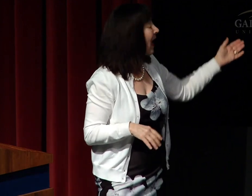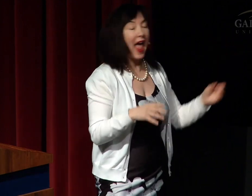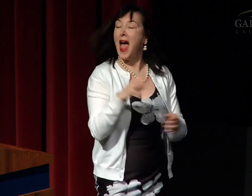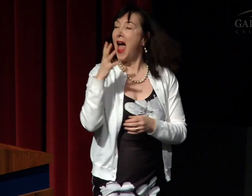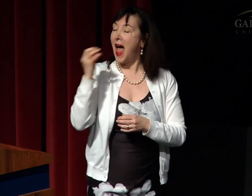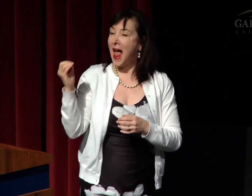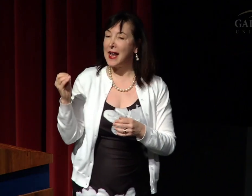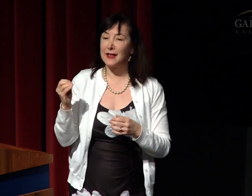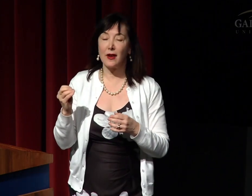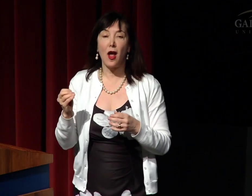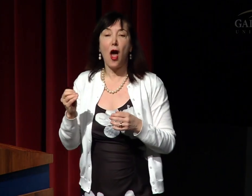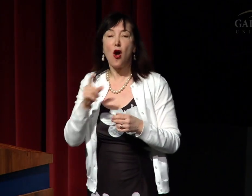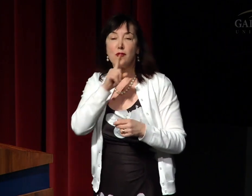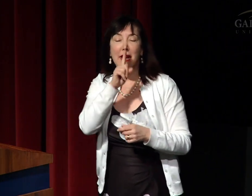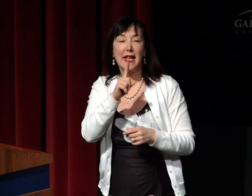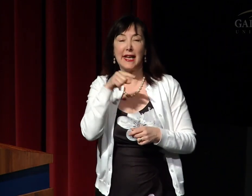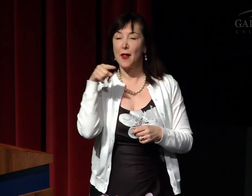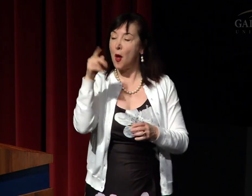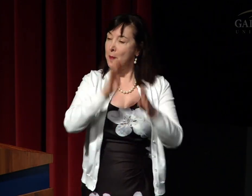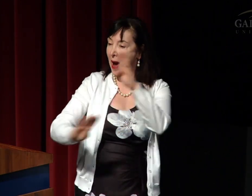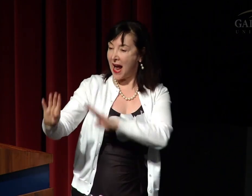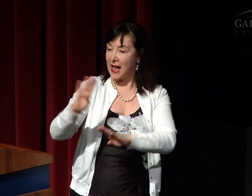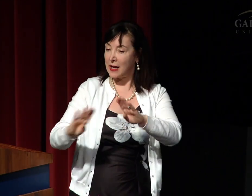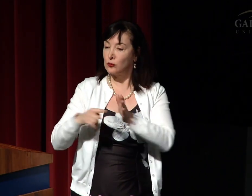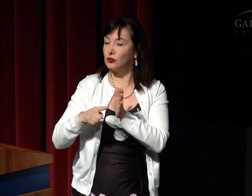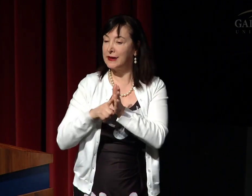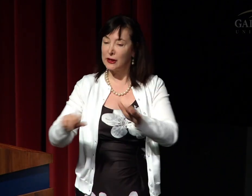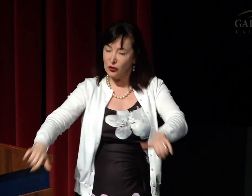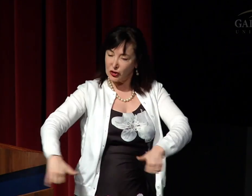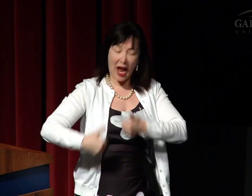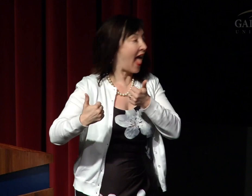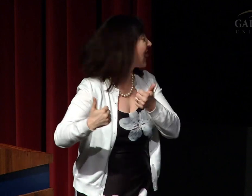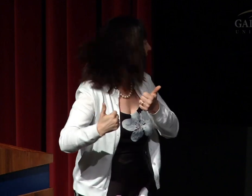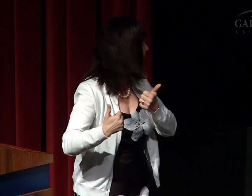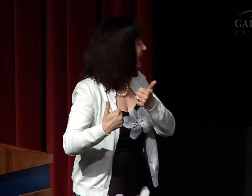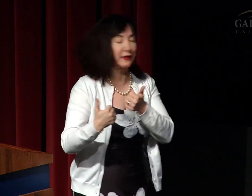And in all this has powerful translational impact